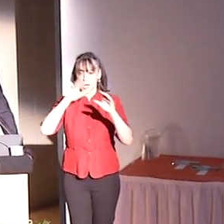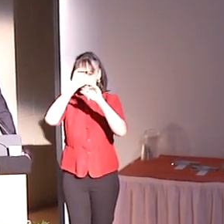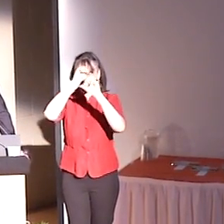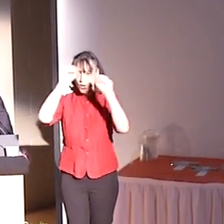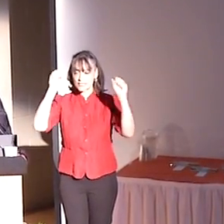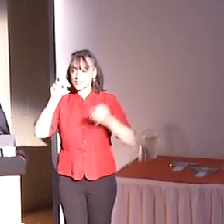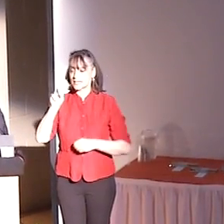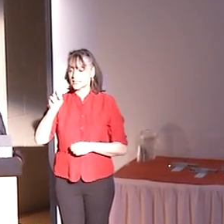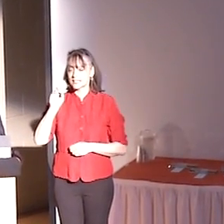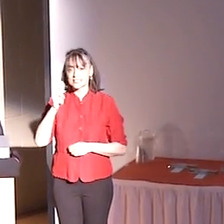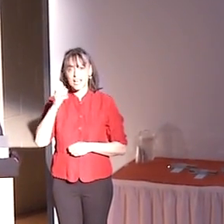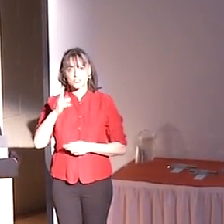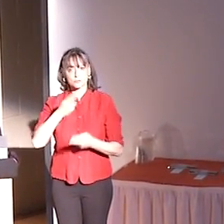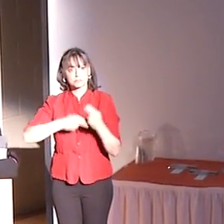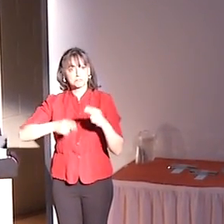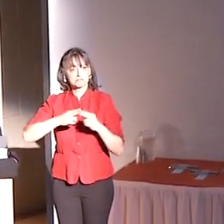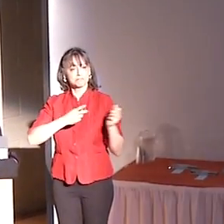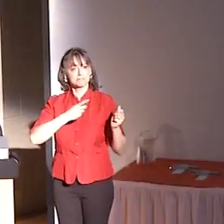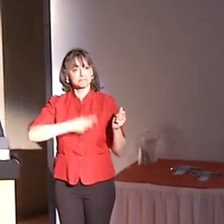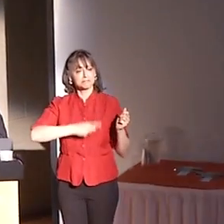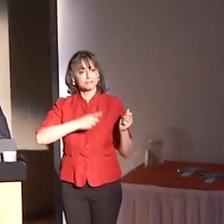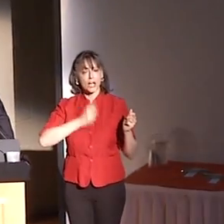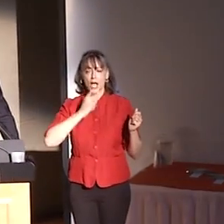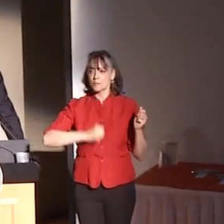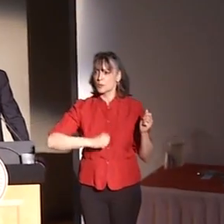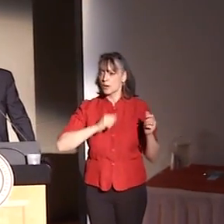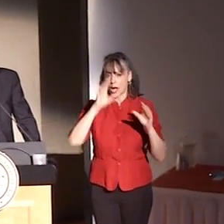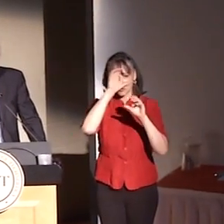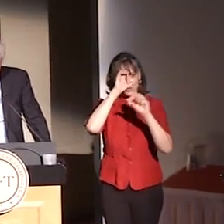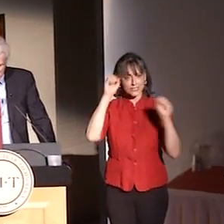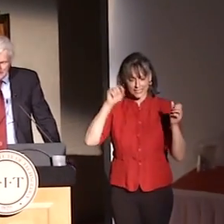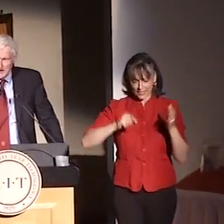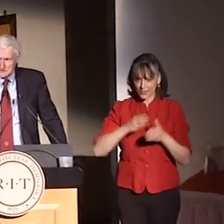president on this, our innovation weekend.